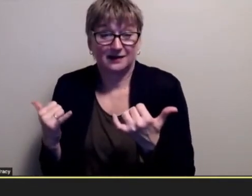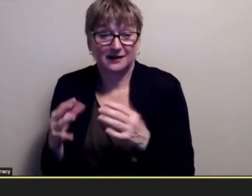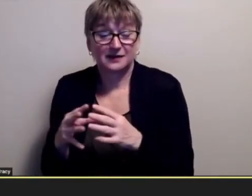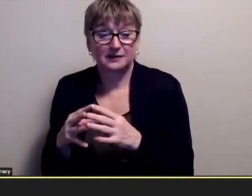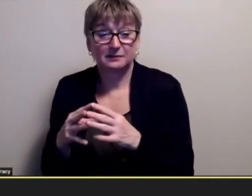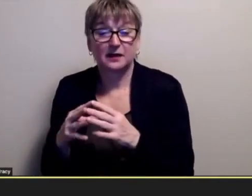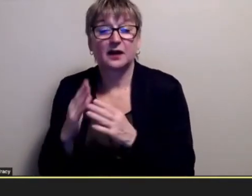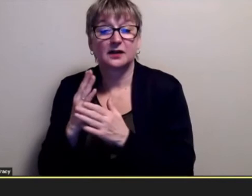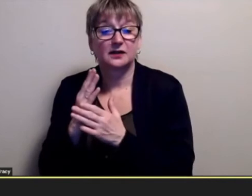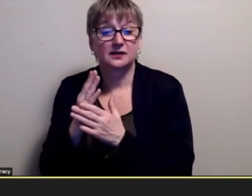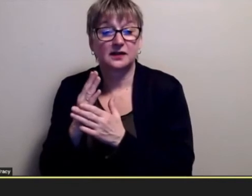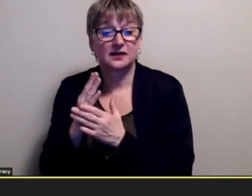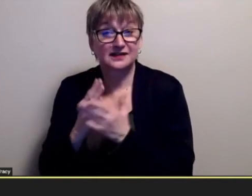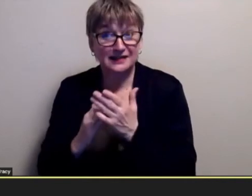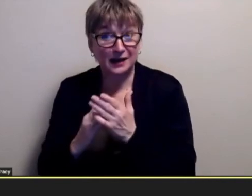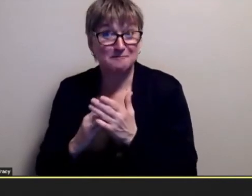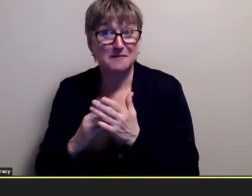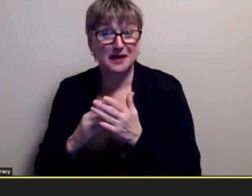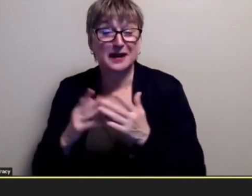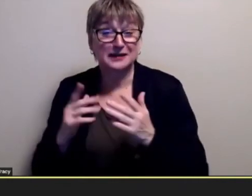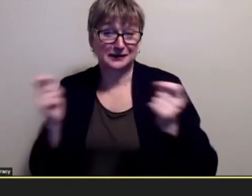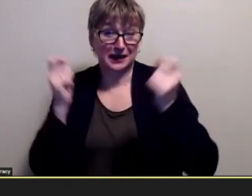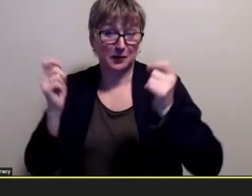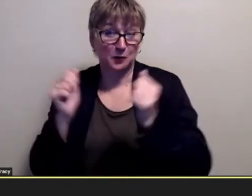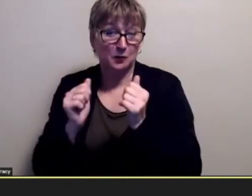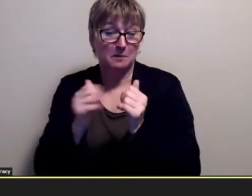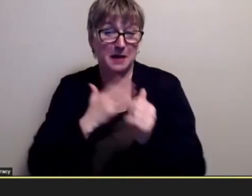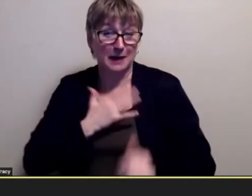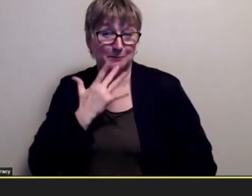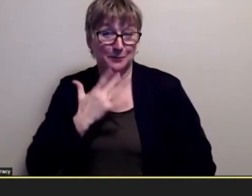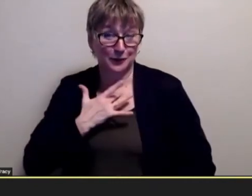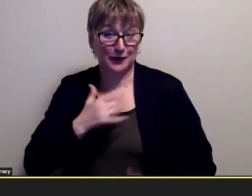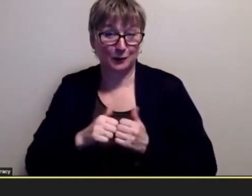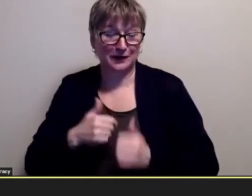them actually celebrated and like bruce came with me last week so three of them actually